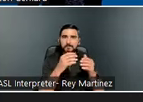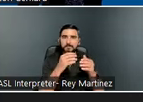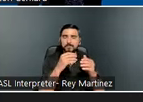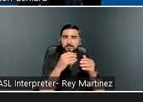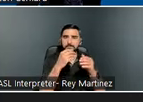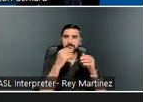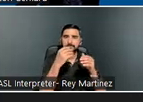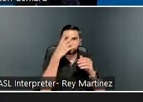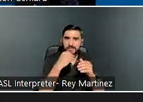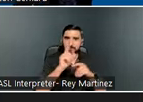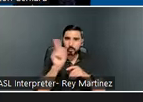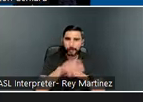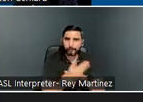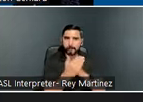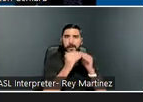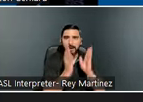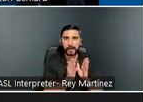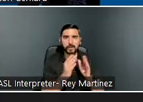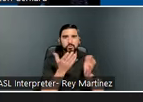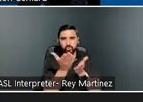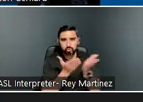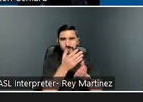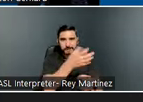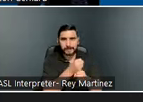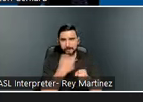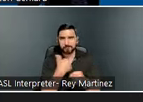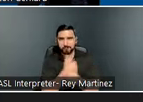housed with the services that they need so they can live full lives in the community.